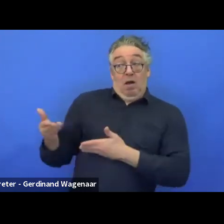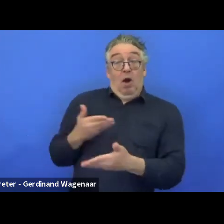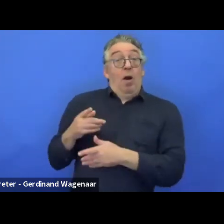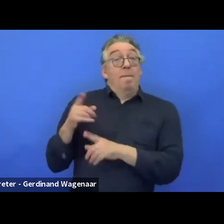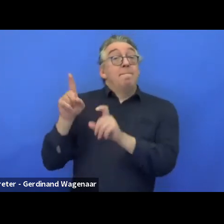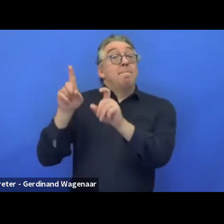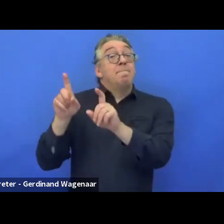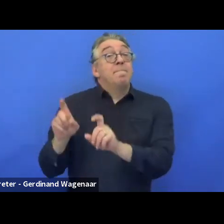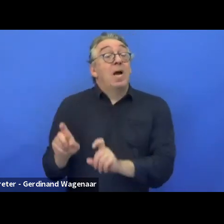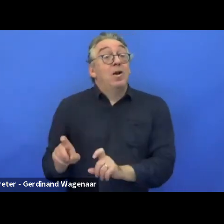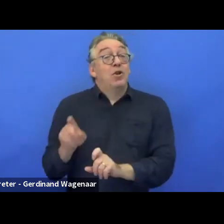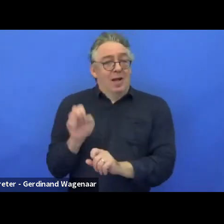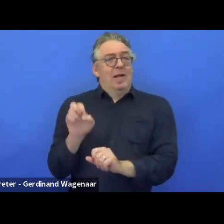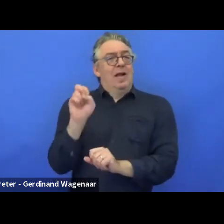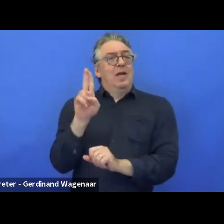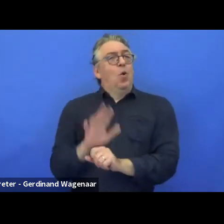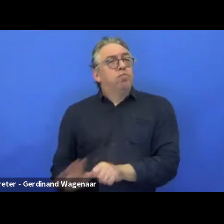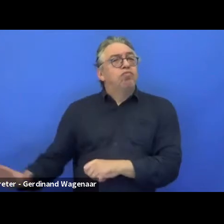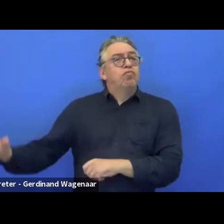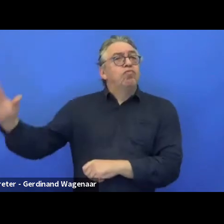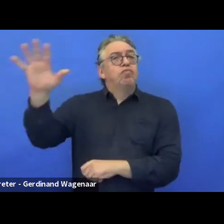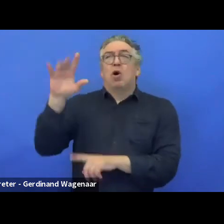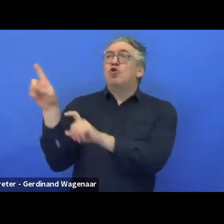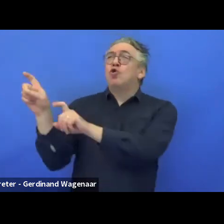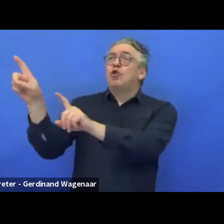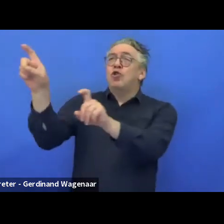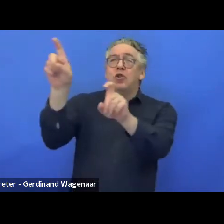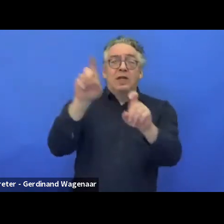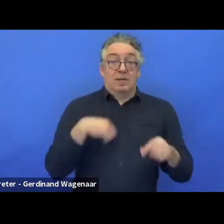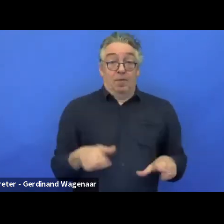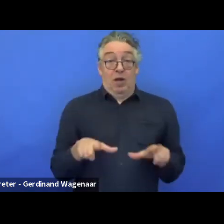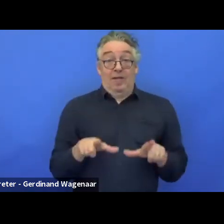across Europe and we send the tablet to Sweden,